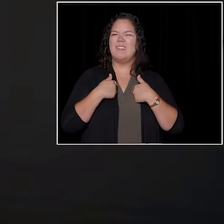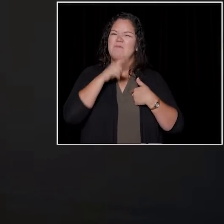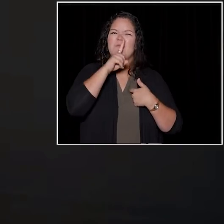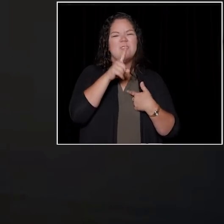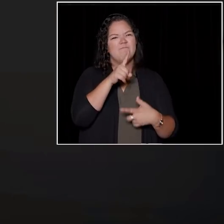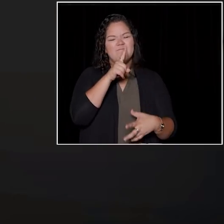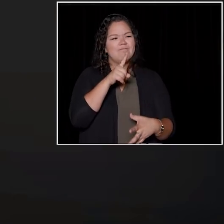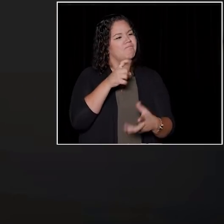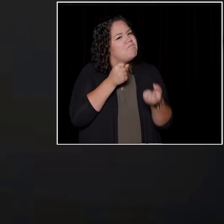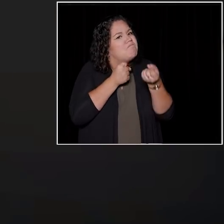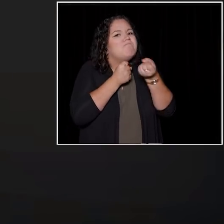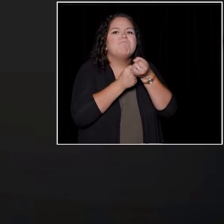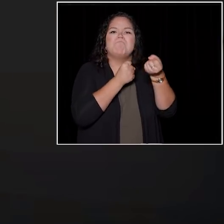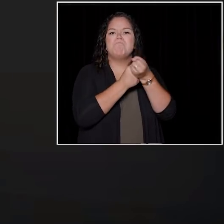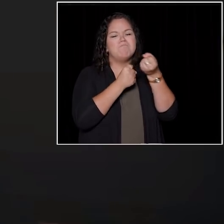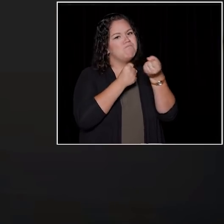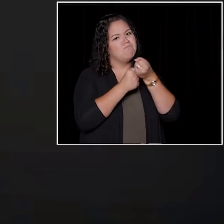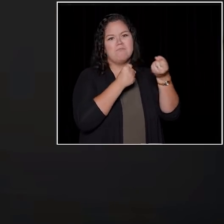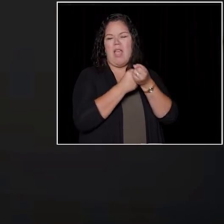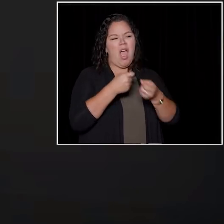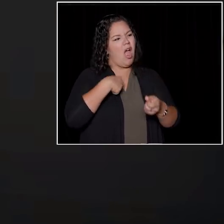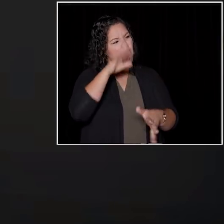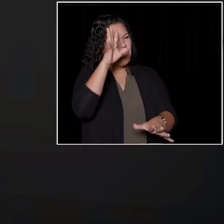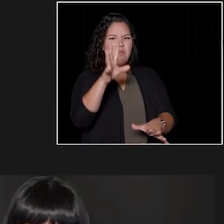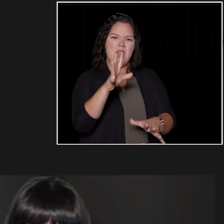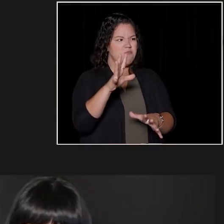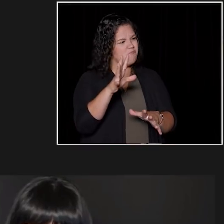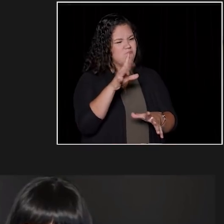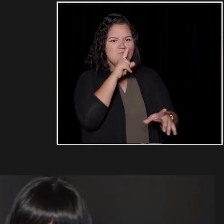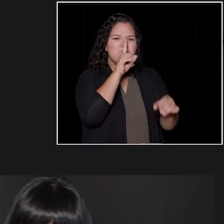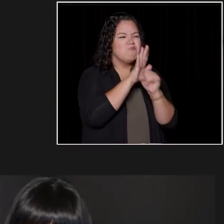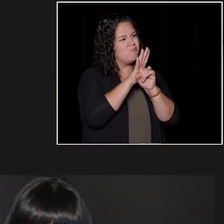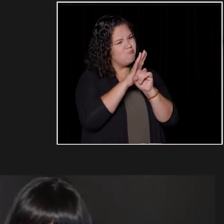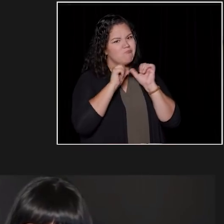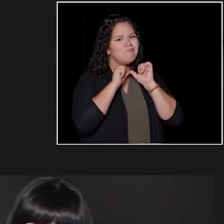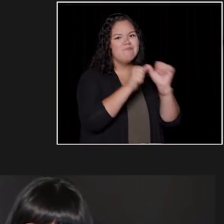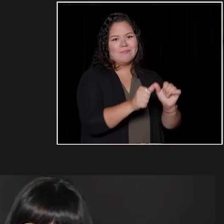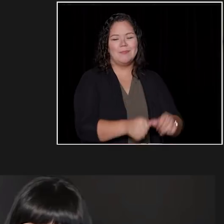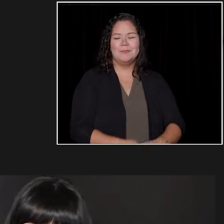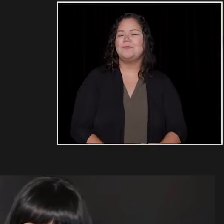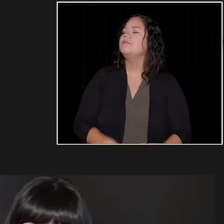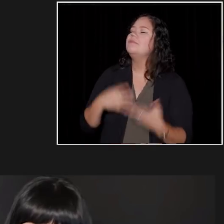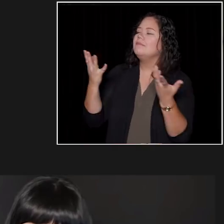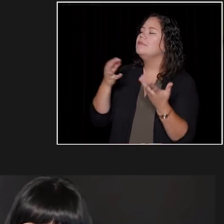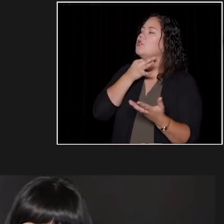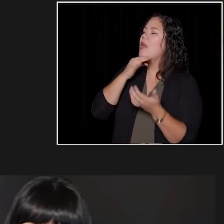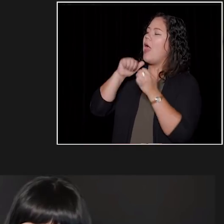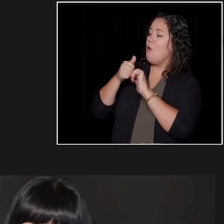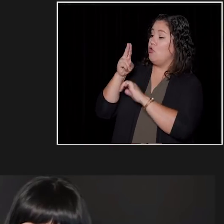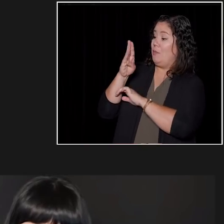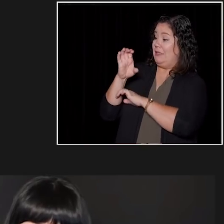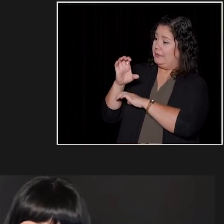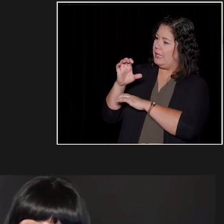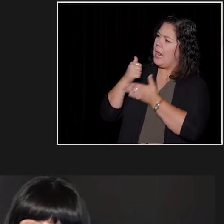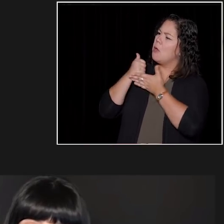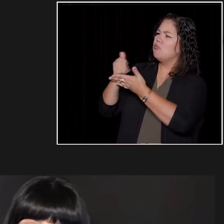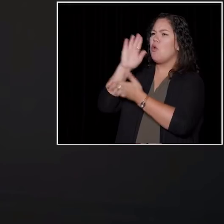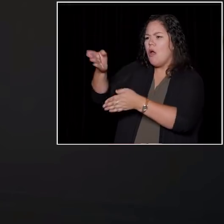That's me, I'm like, your ride or die, I got you. So, how did your experience at UBC help you in your career path?